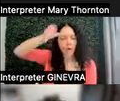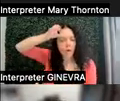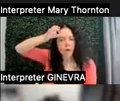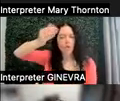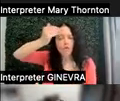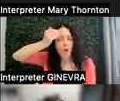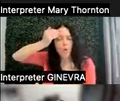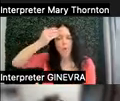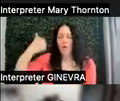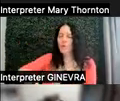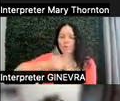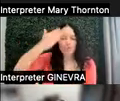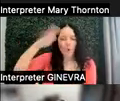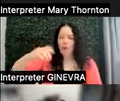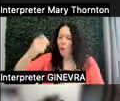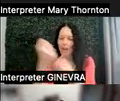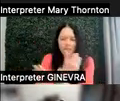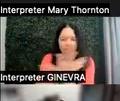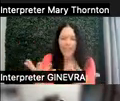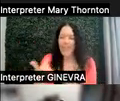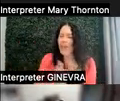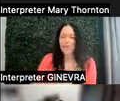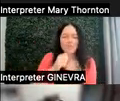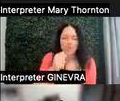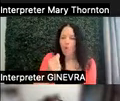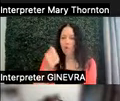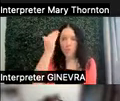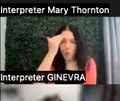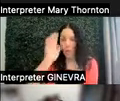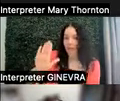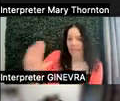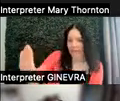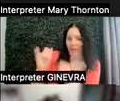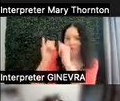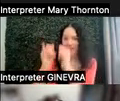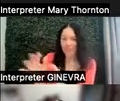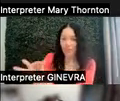And we don't an individual experience. And so I said at the beginning that Patti and I